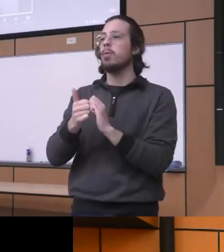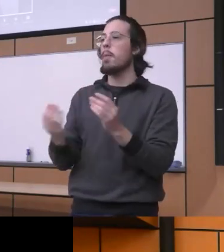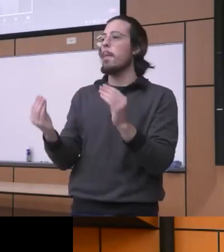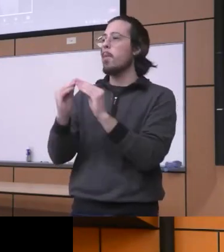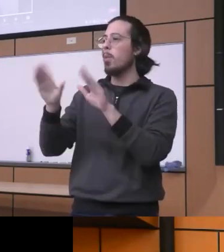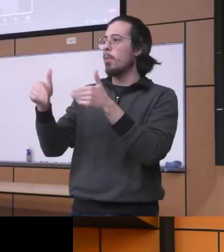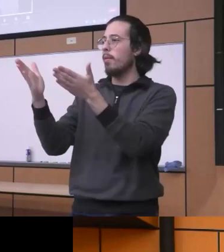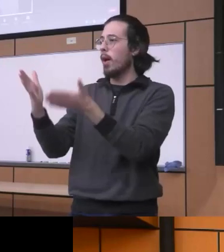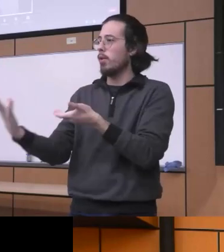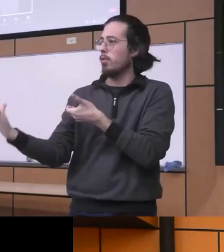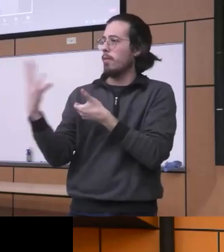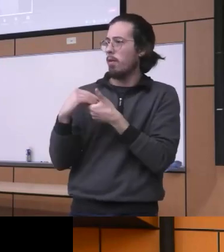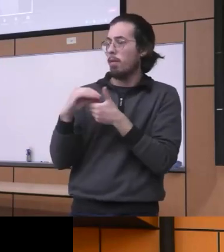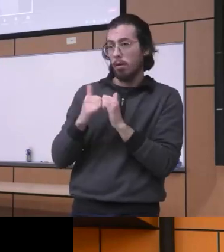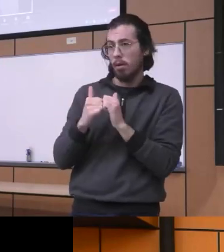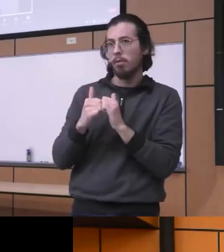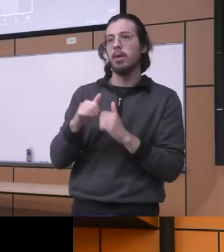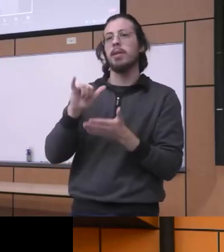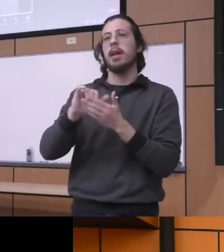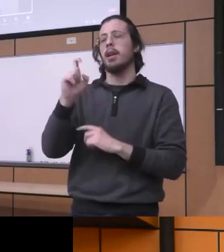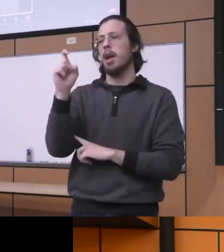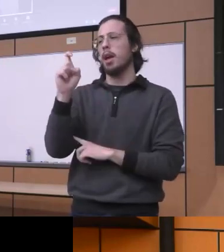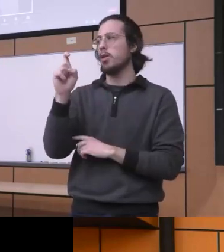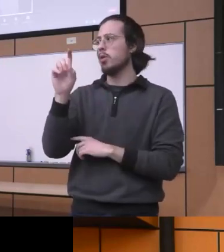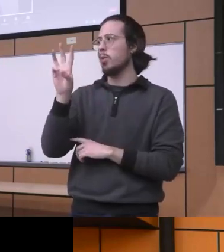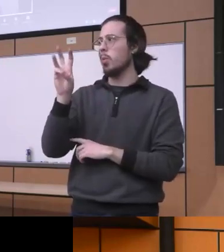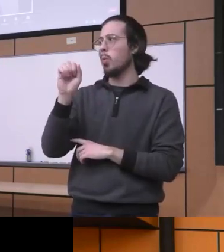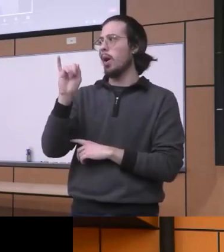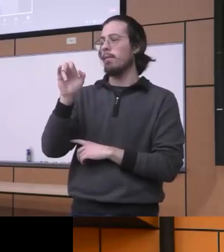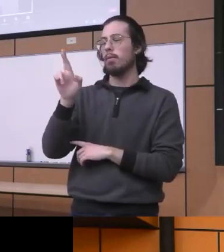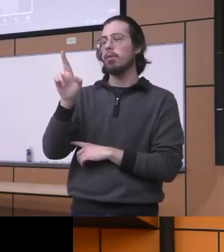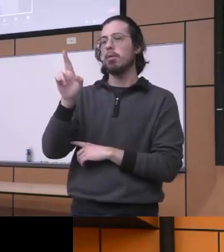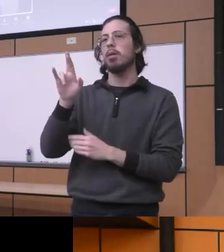you know the X waiver you know has been I know everybody has been waiting for that to really